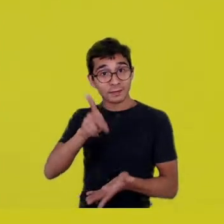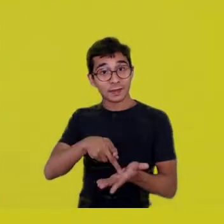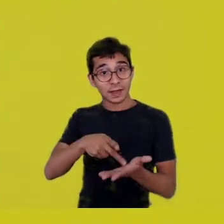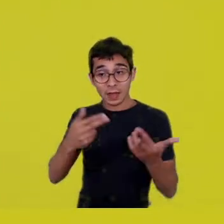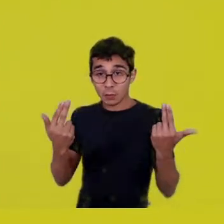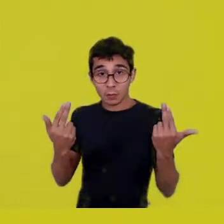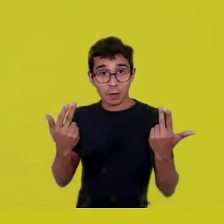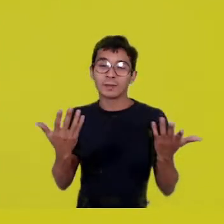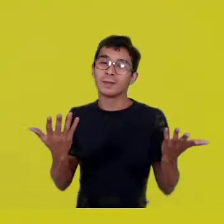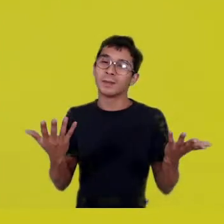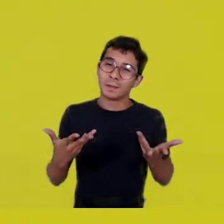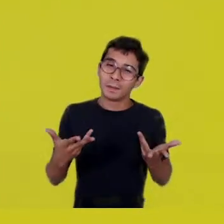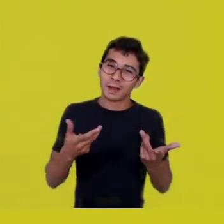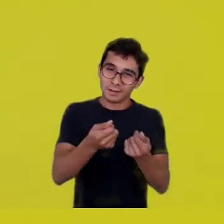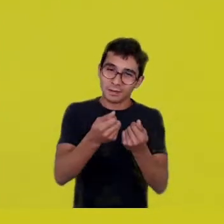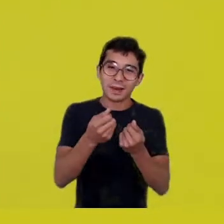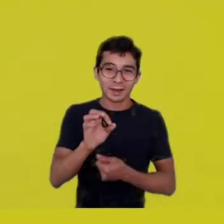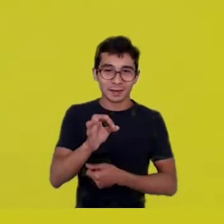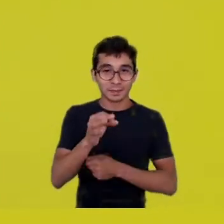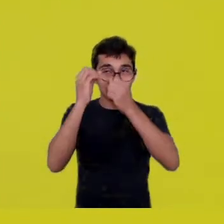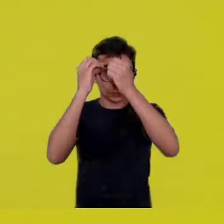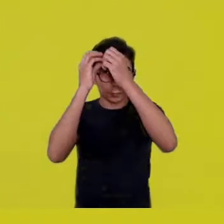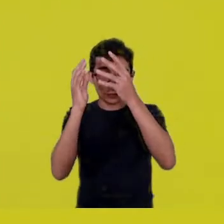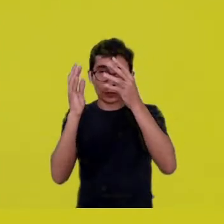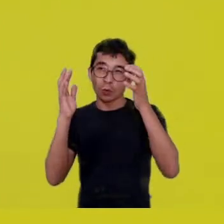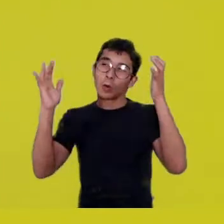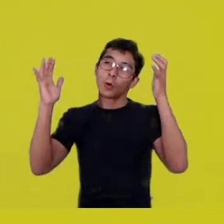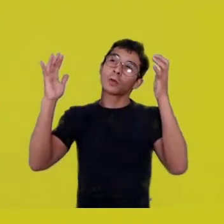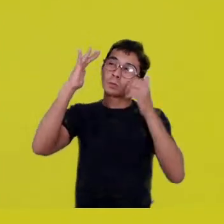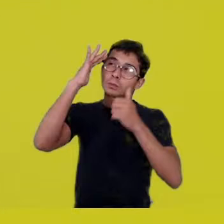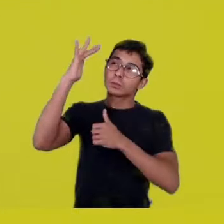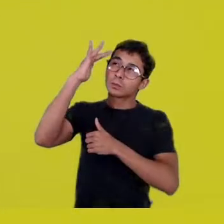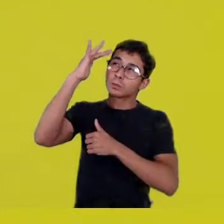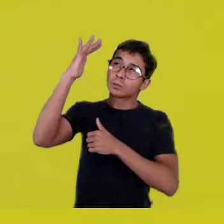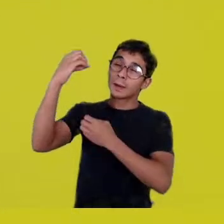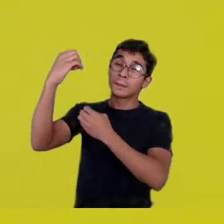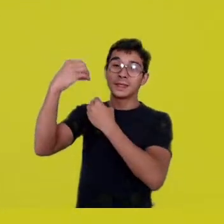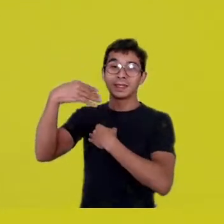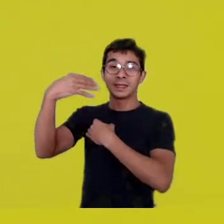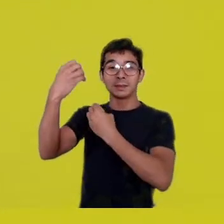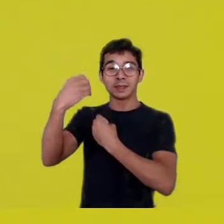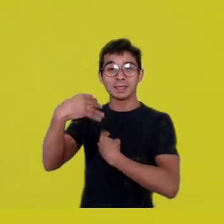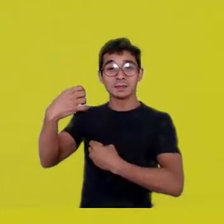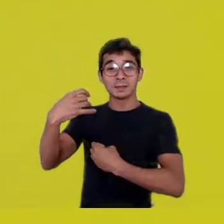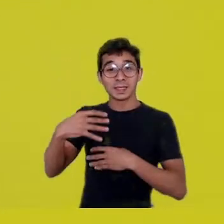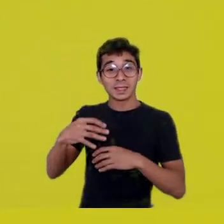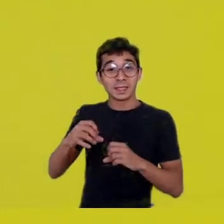Dreams are capable of teaching you how to sing.